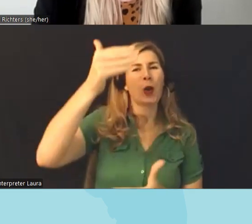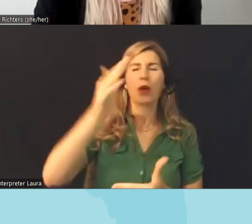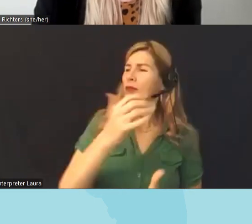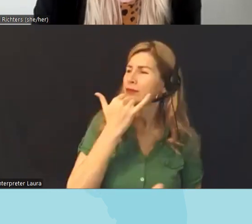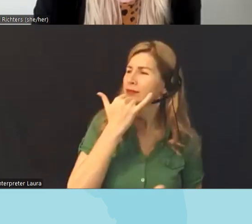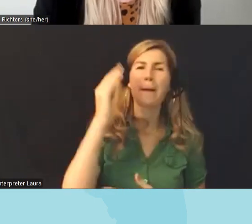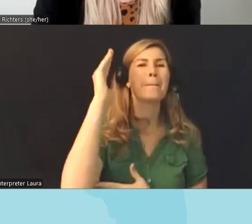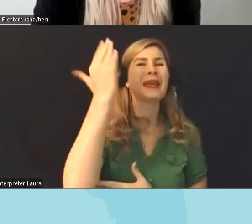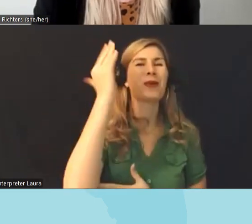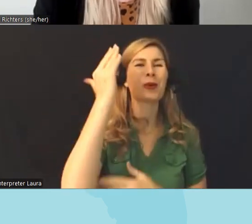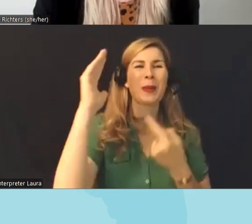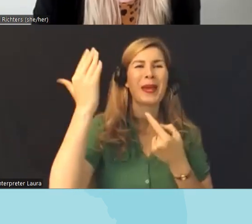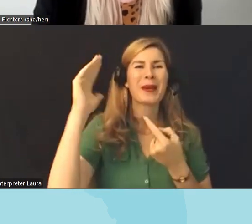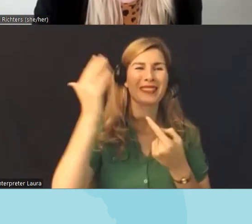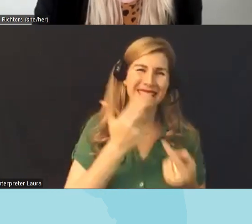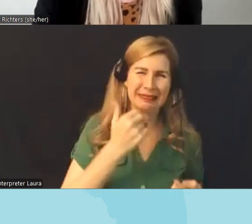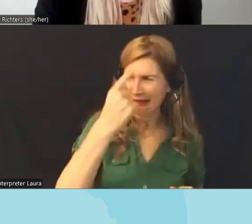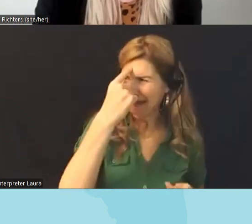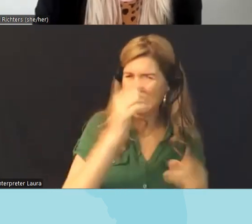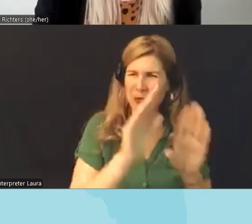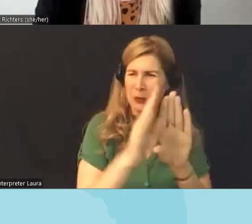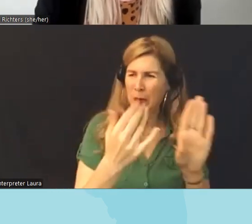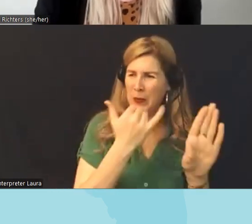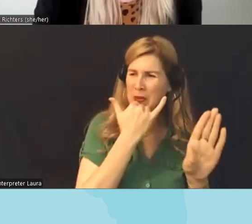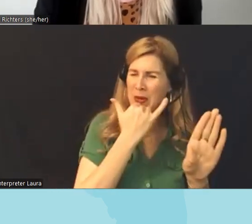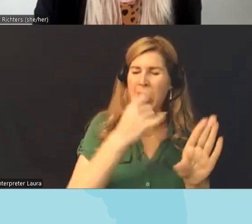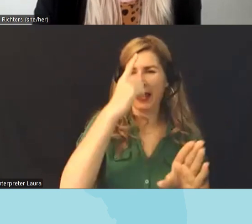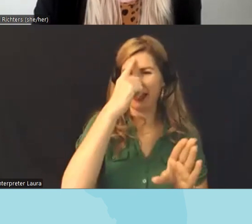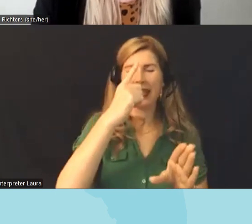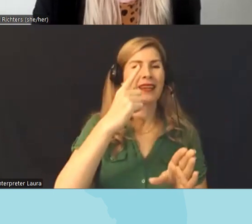and mirrors uh I was like doors is not right windows are and doors are the same uh windows